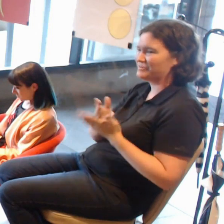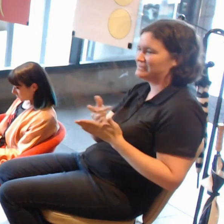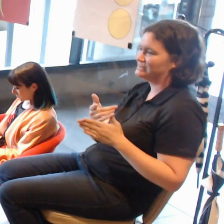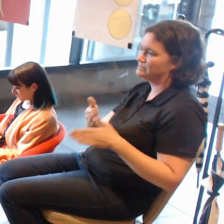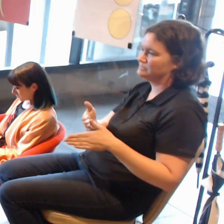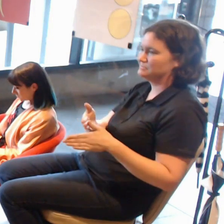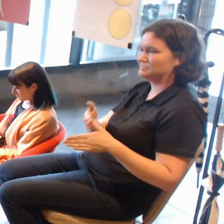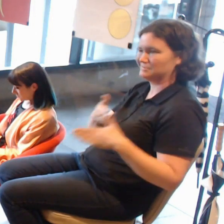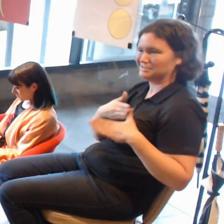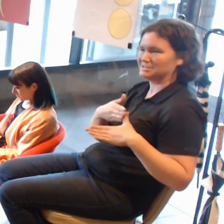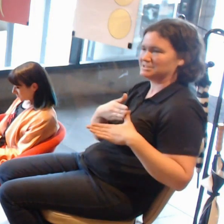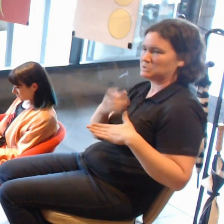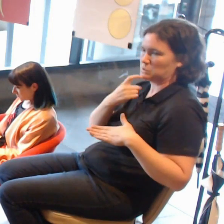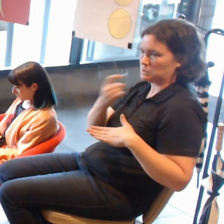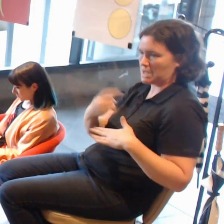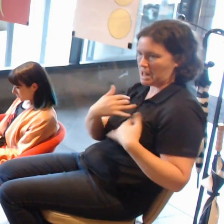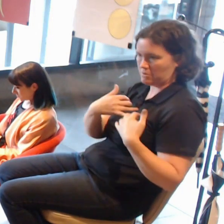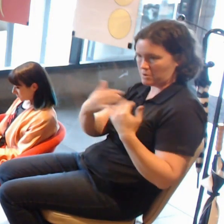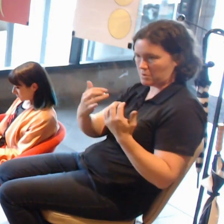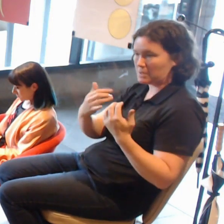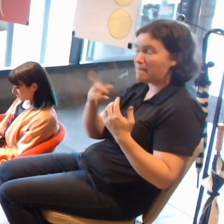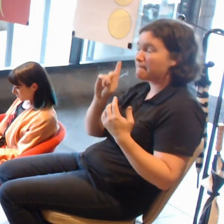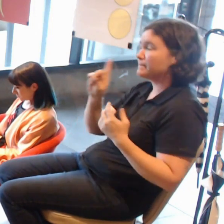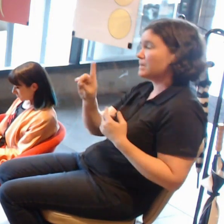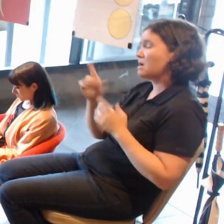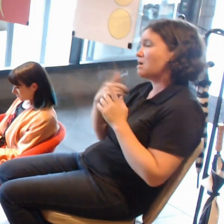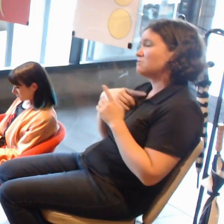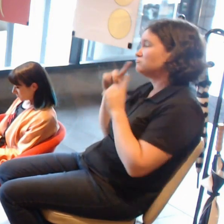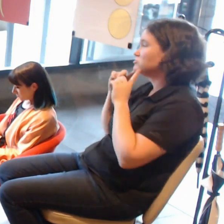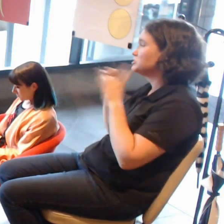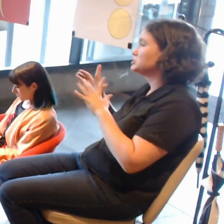I've also shown my work at festivals like Art Not Apart,